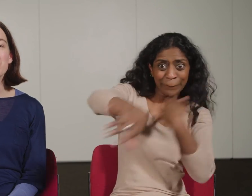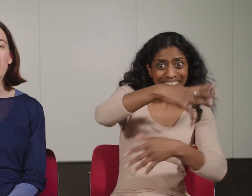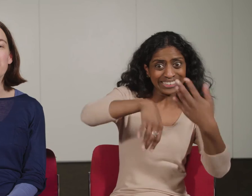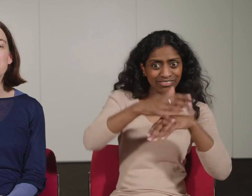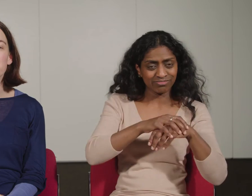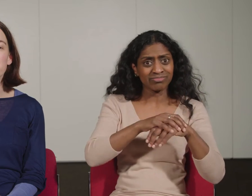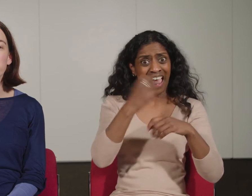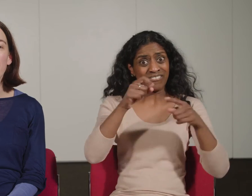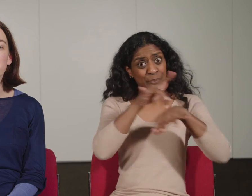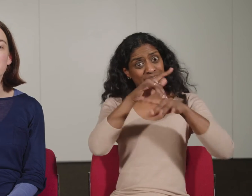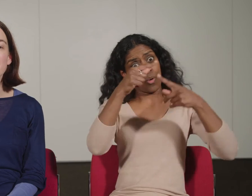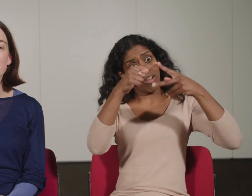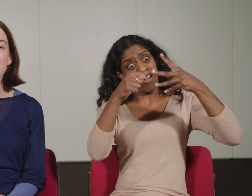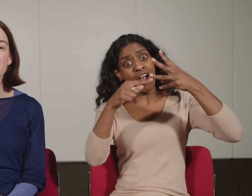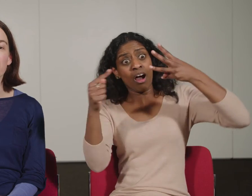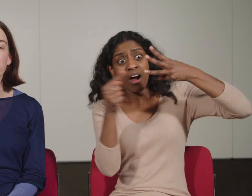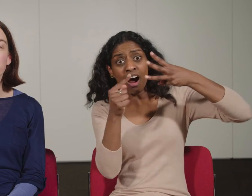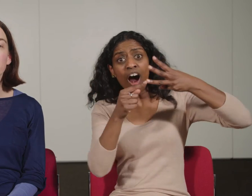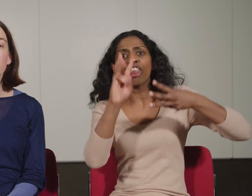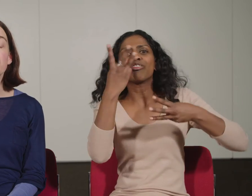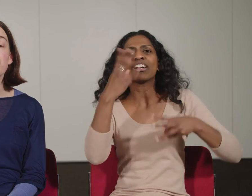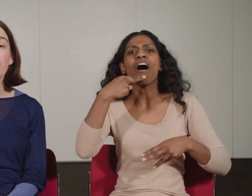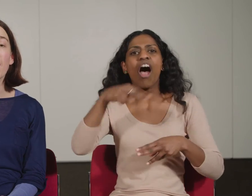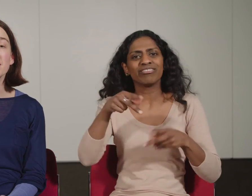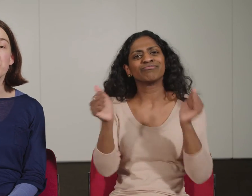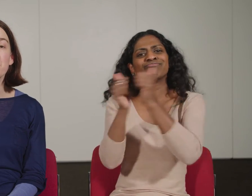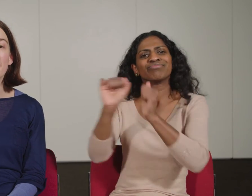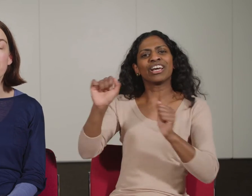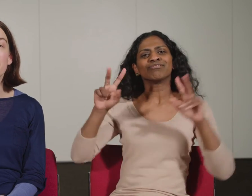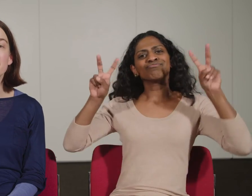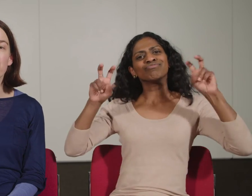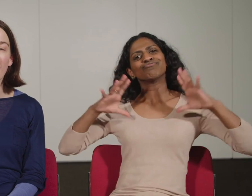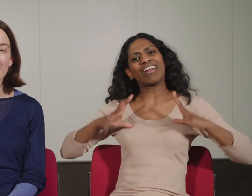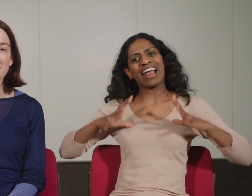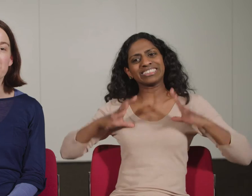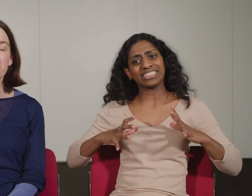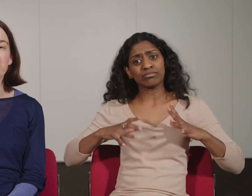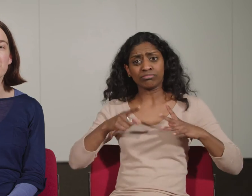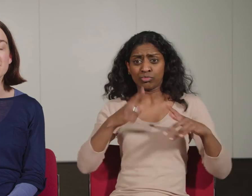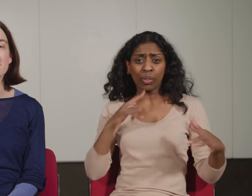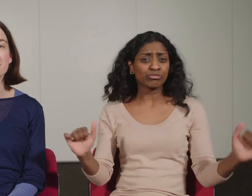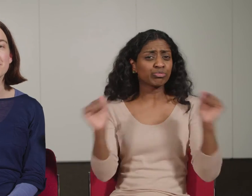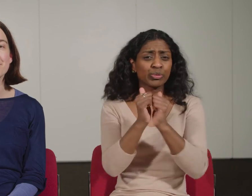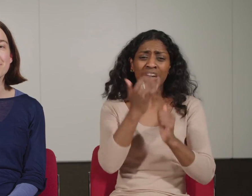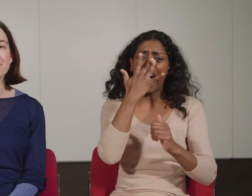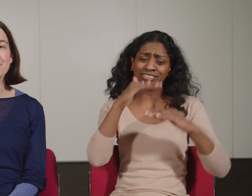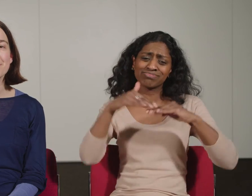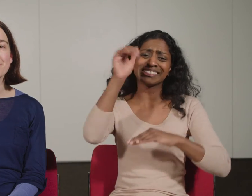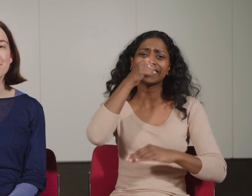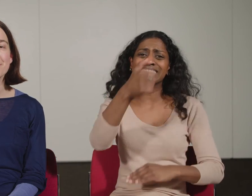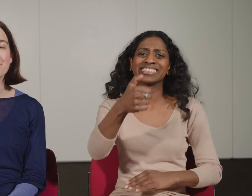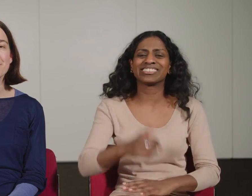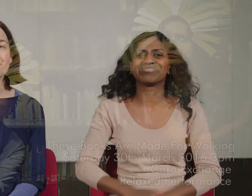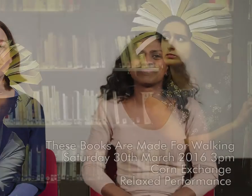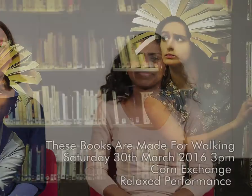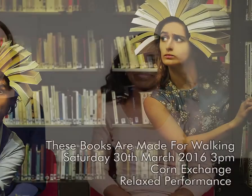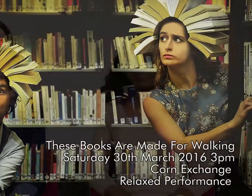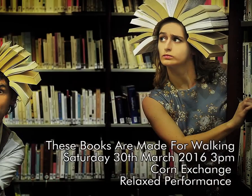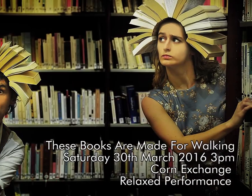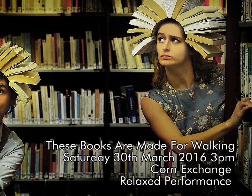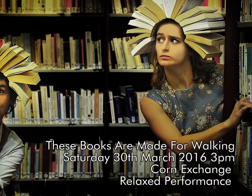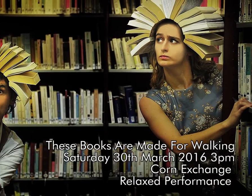This show is suitable for ages 6 and over. The show at 3pm is a relaxed performance.